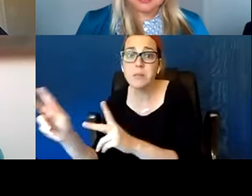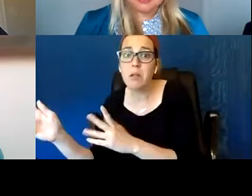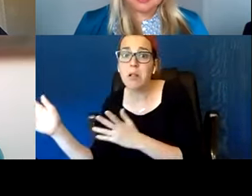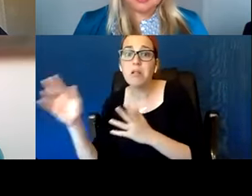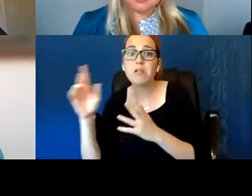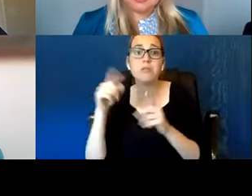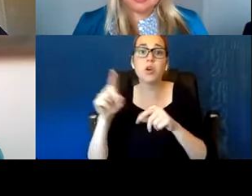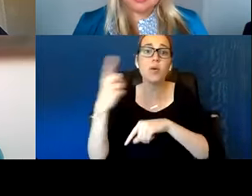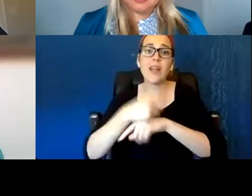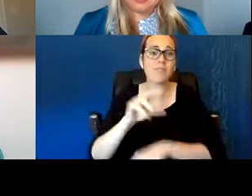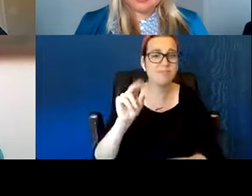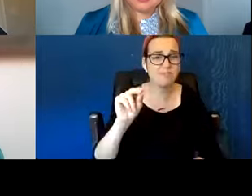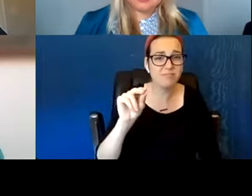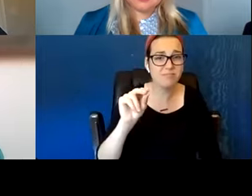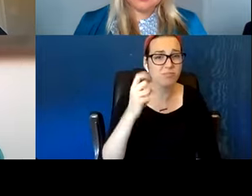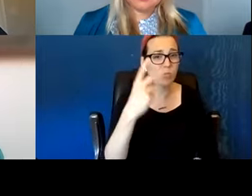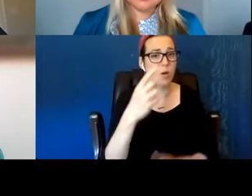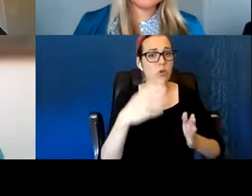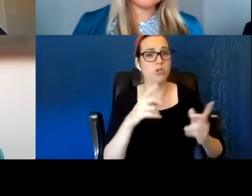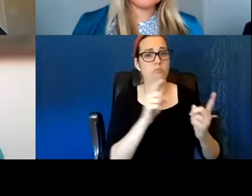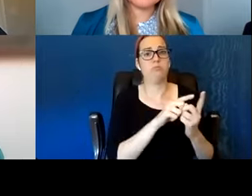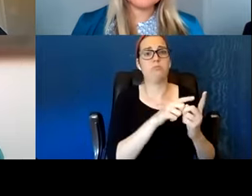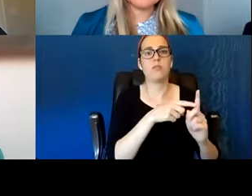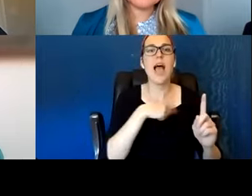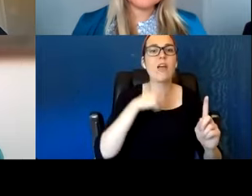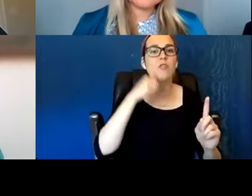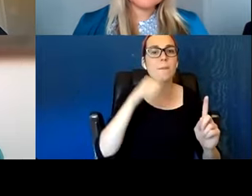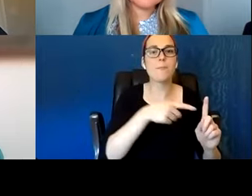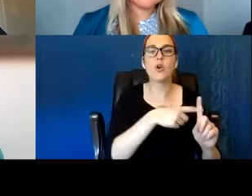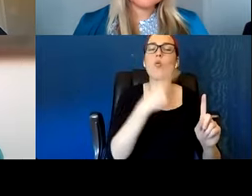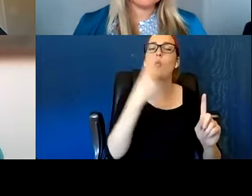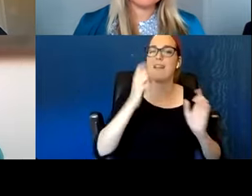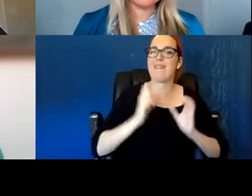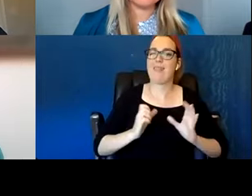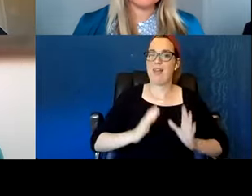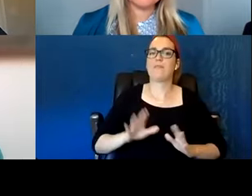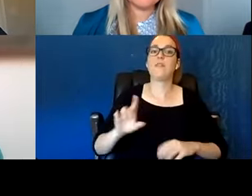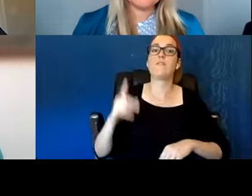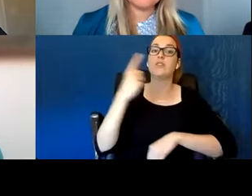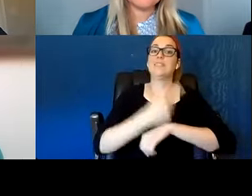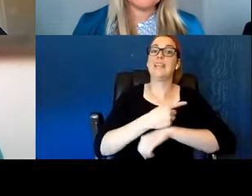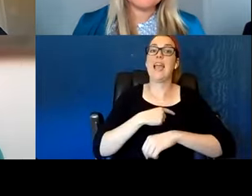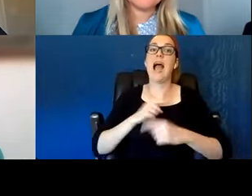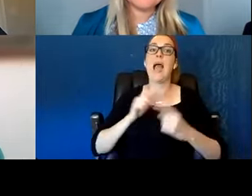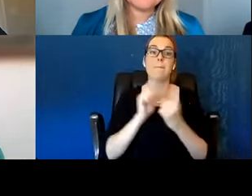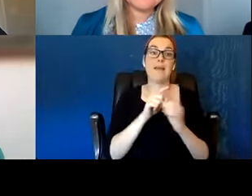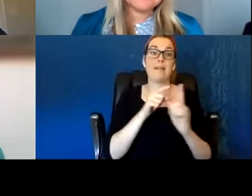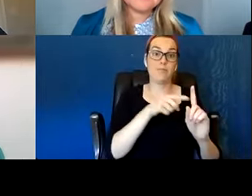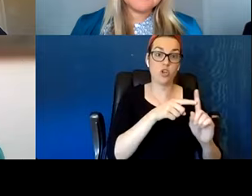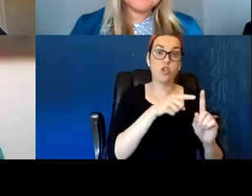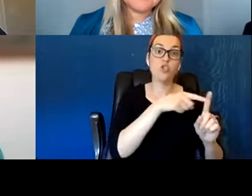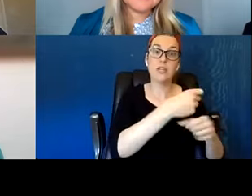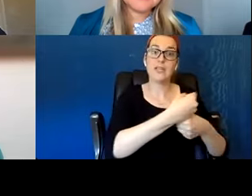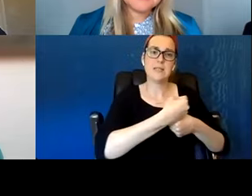Oh my goodness, the first time I met her she cussed me out. And it was Friday afternoon. I'm like Ms B, I'm gonna go get you something to eat